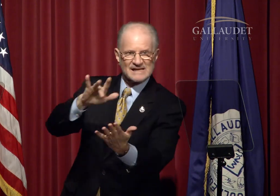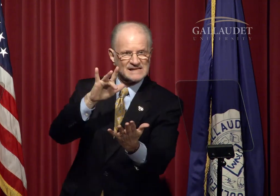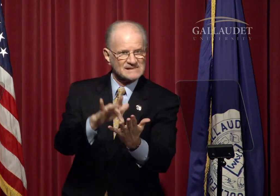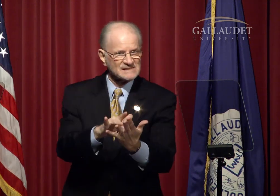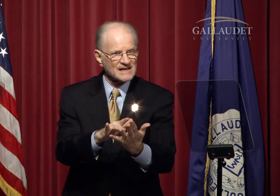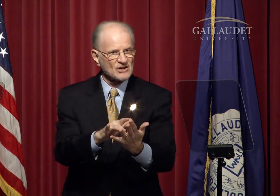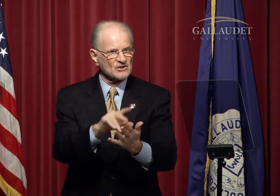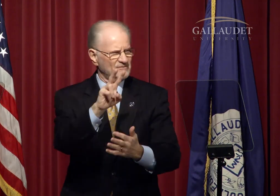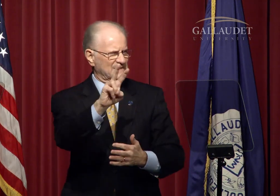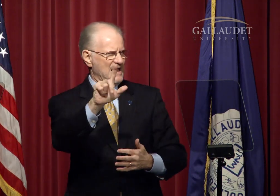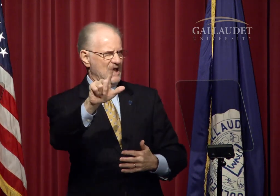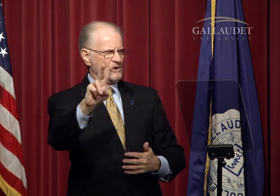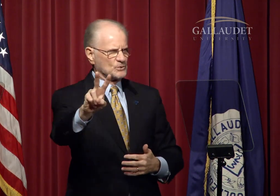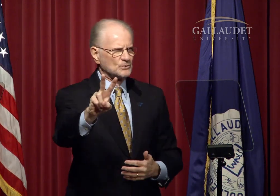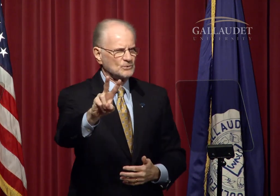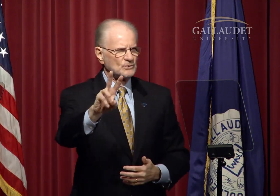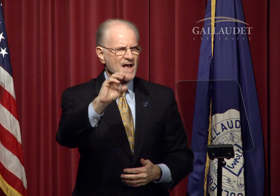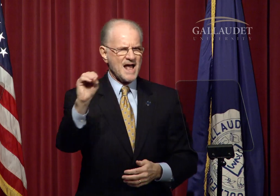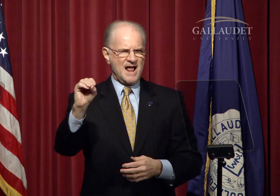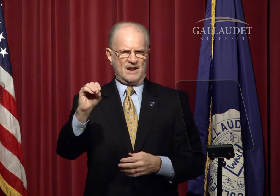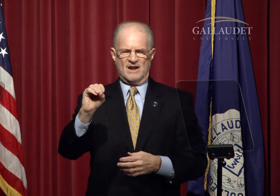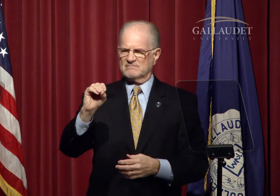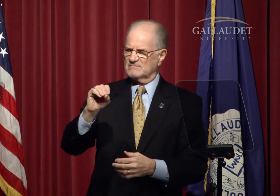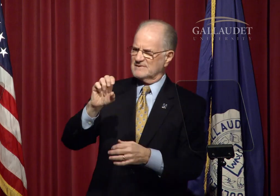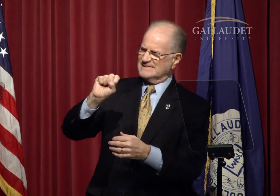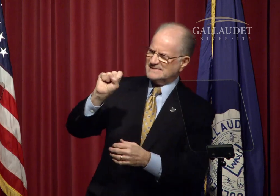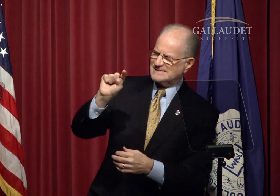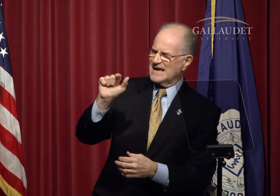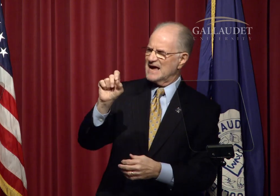Science of Learning Center (VL2)